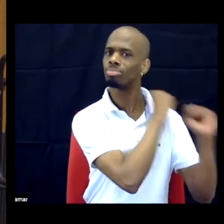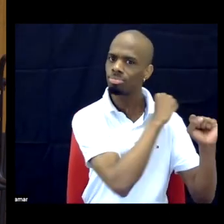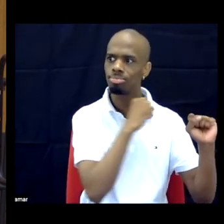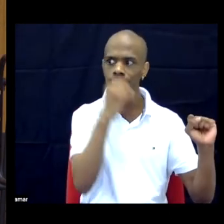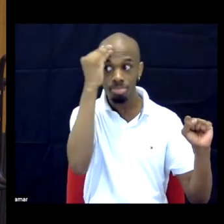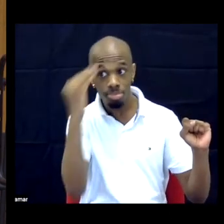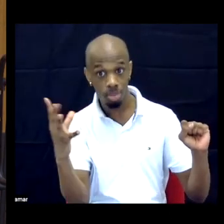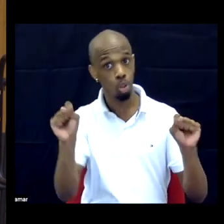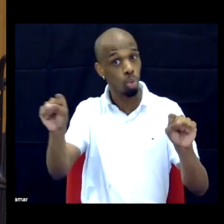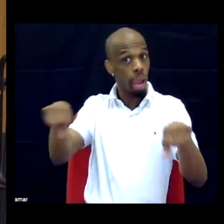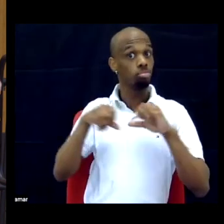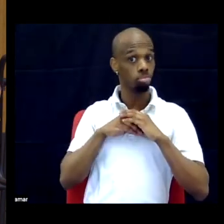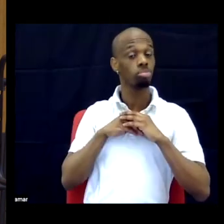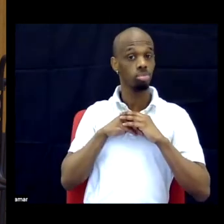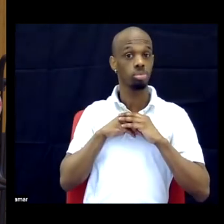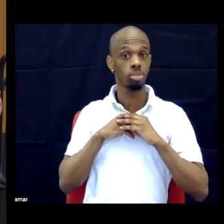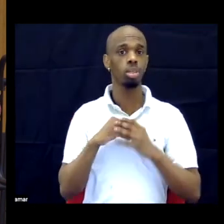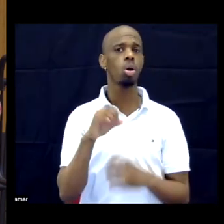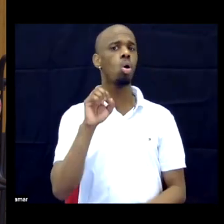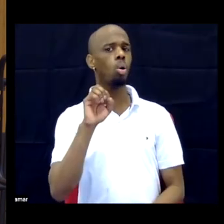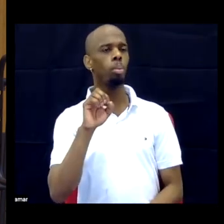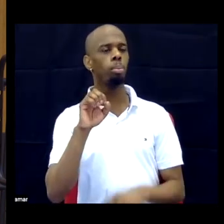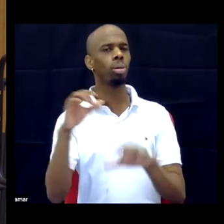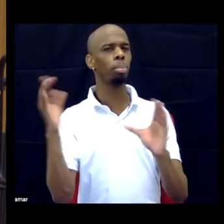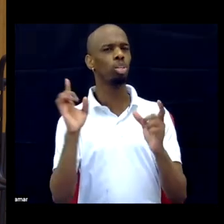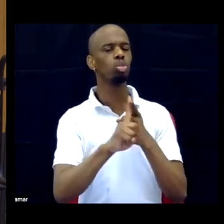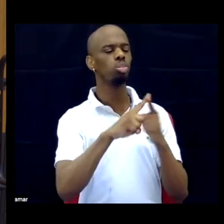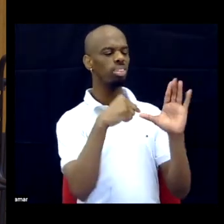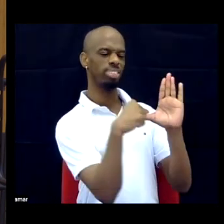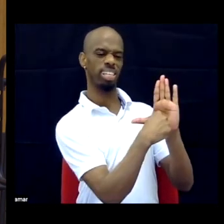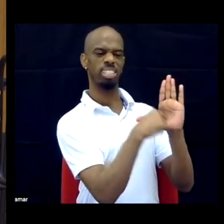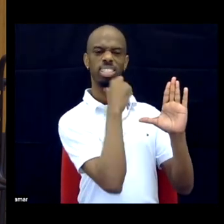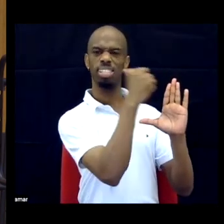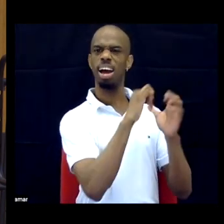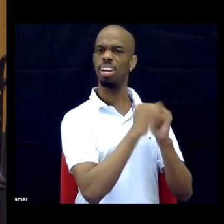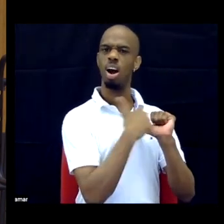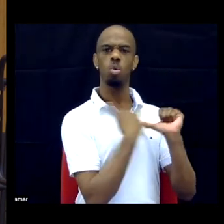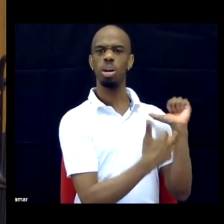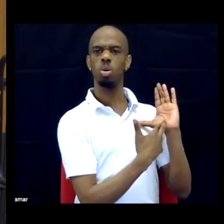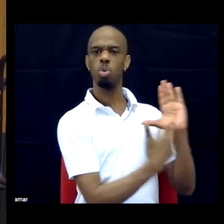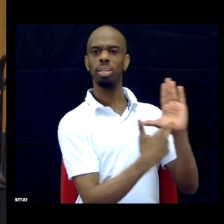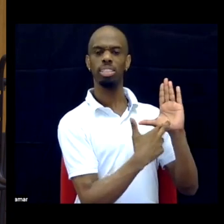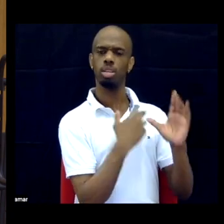Rather than say this is how disability has been said in literature. No, in old dead white literature.